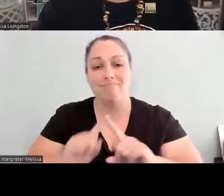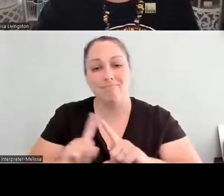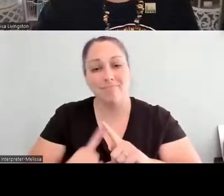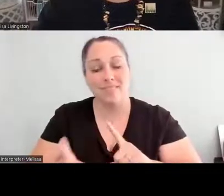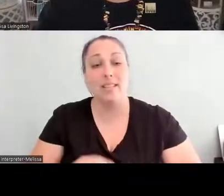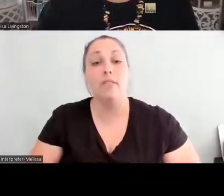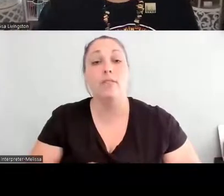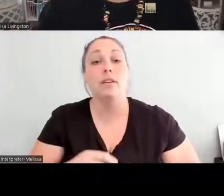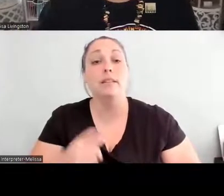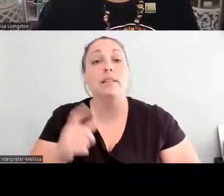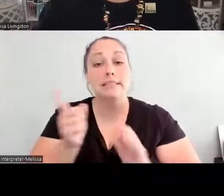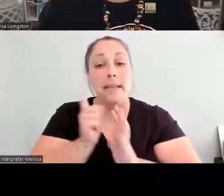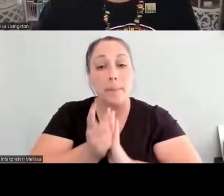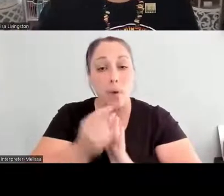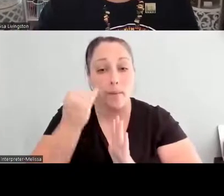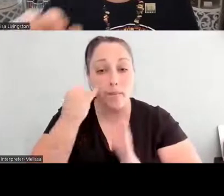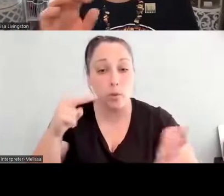to see, you know, what we have on there.